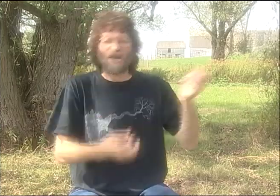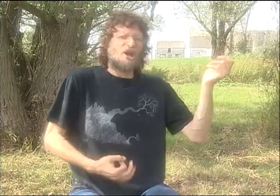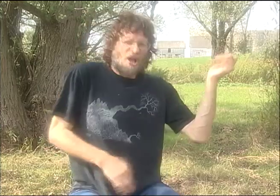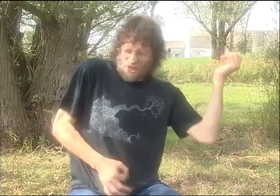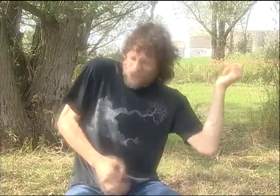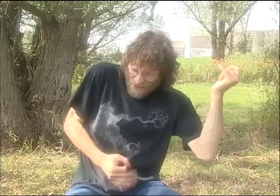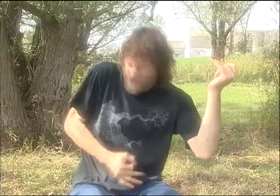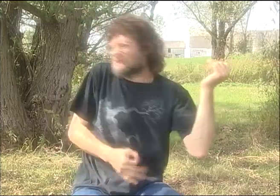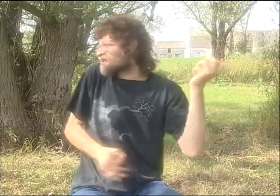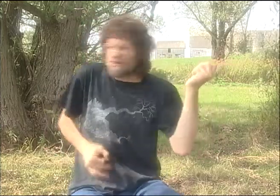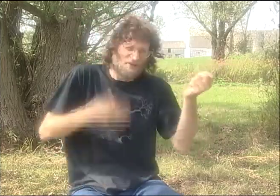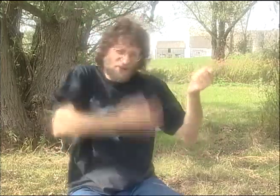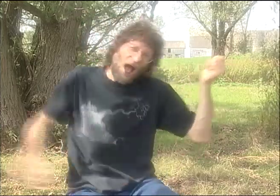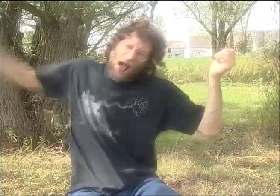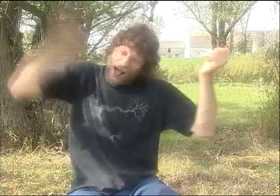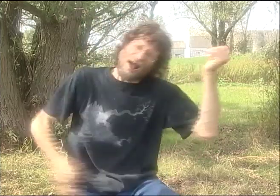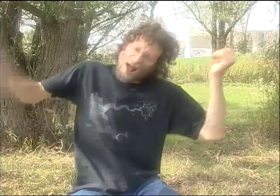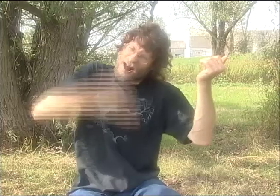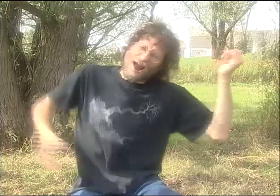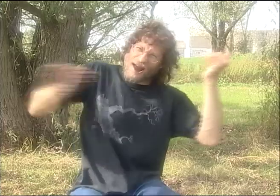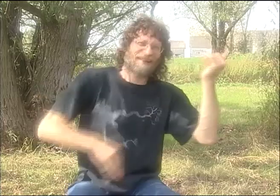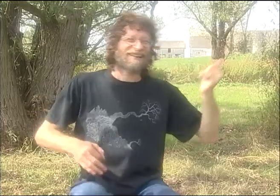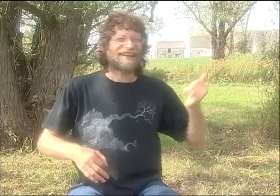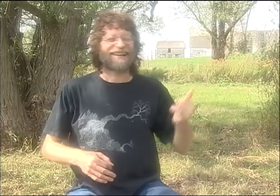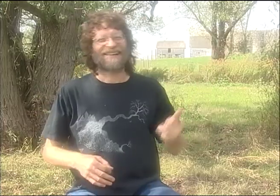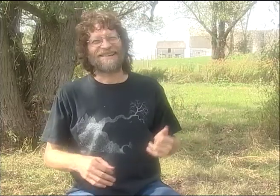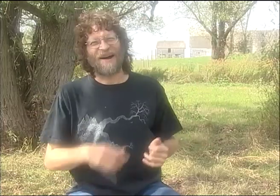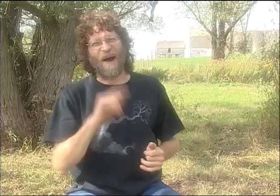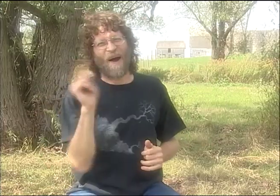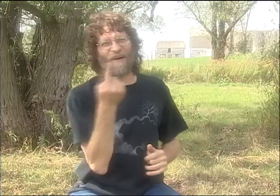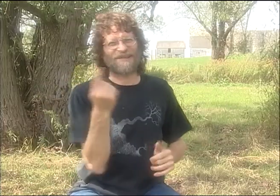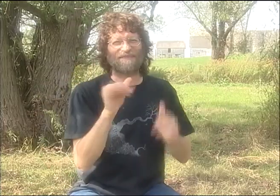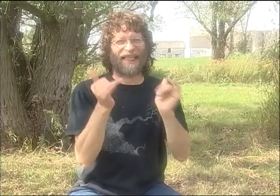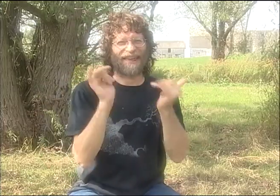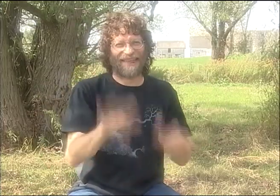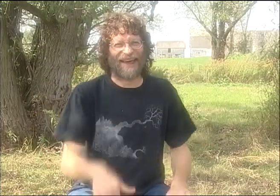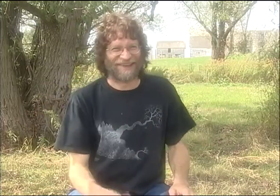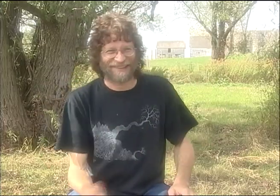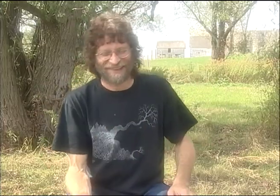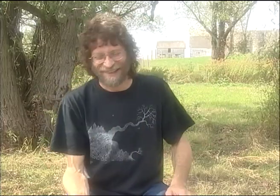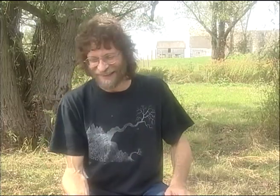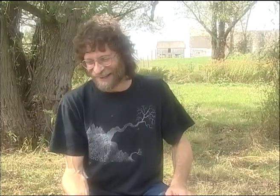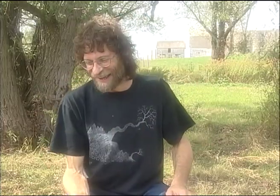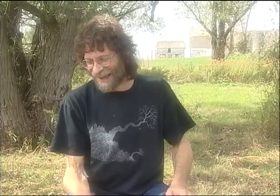WHEN PETER WAS YOUNGER, YOU KNOW, HE WAS ALWAYS DOING THESE IMITATIONS OF ROCK AND ROLL STARS.